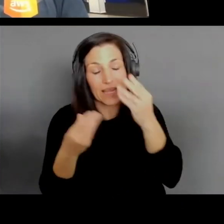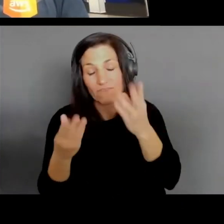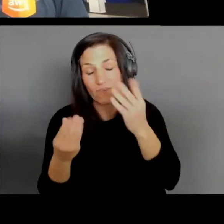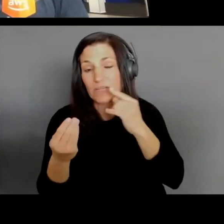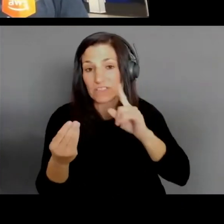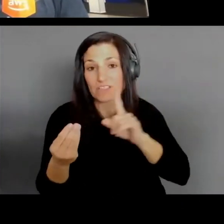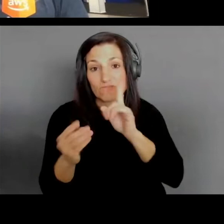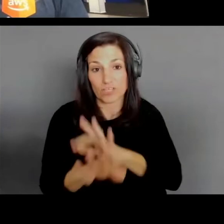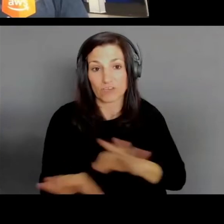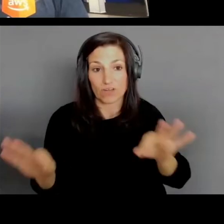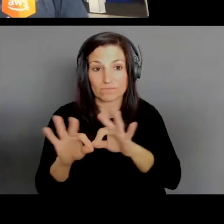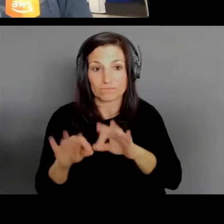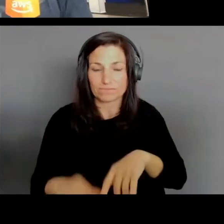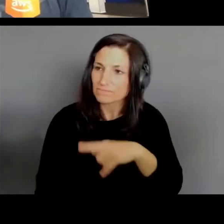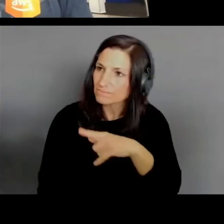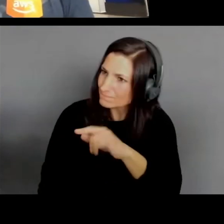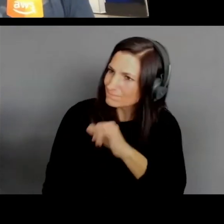That's a solid lunch choice.